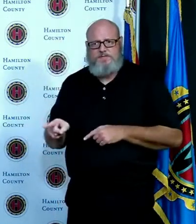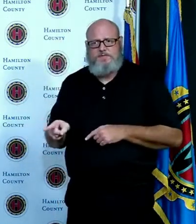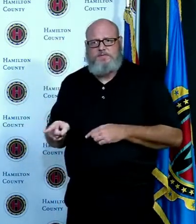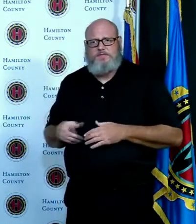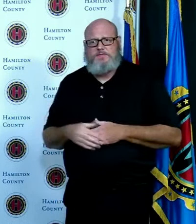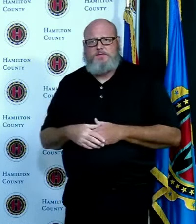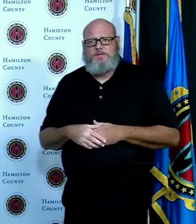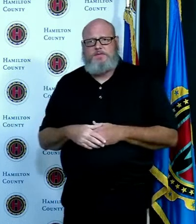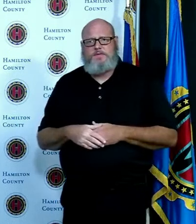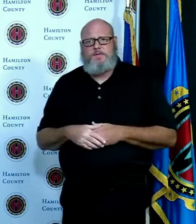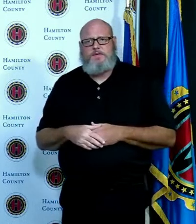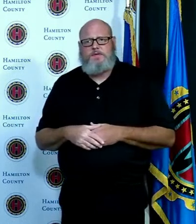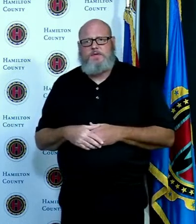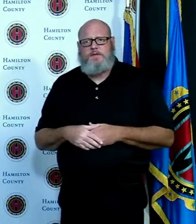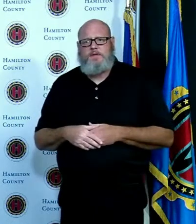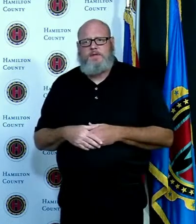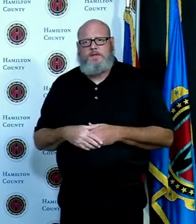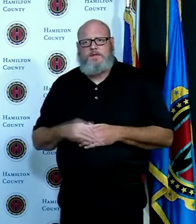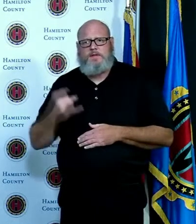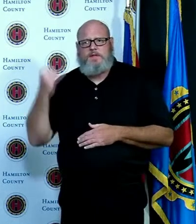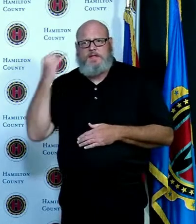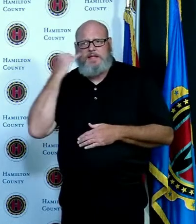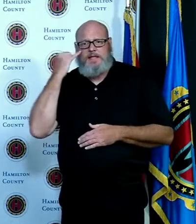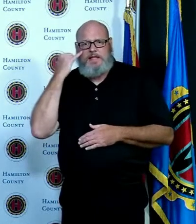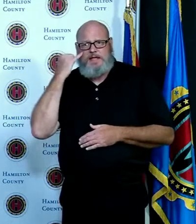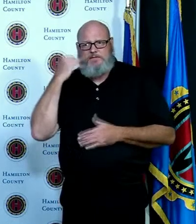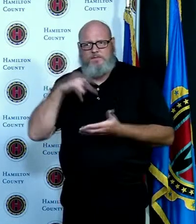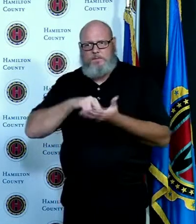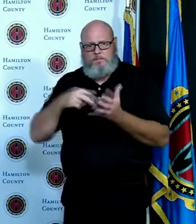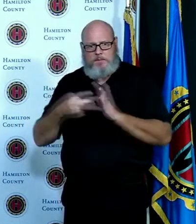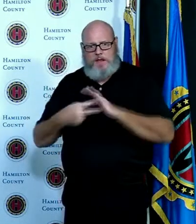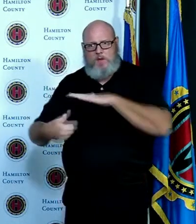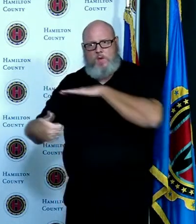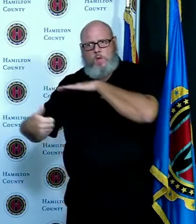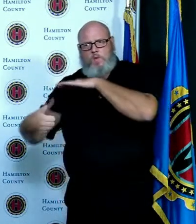they have to quarantine that means they are a positive case or somebody took a sample on them